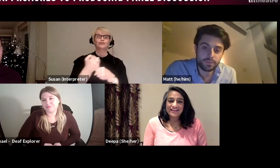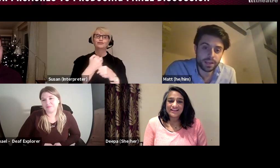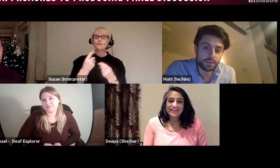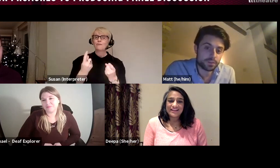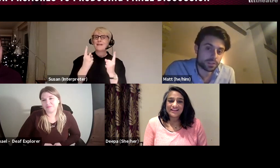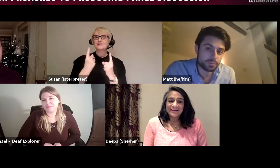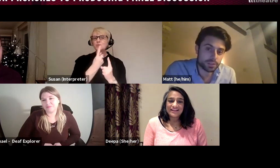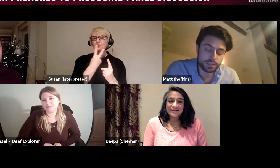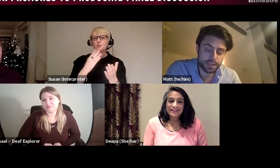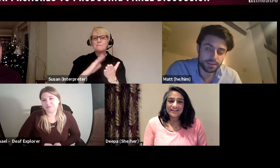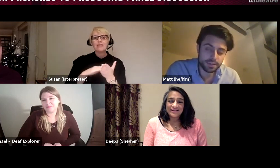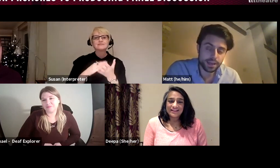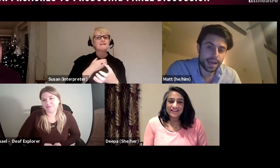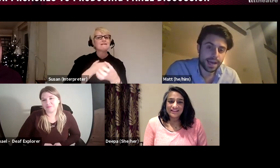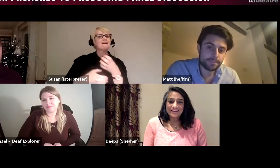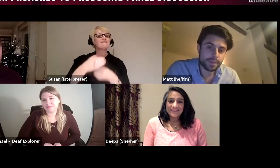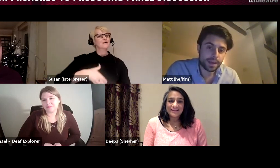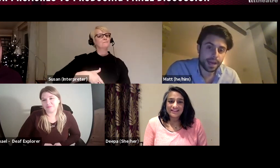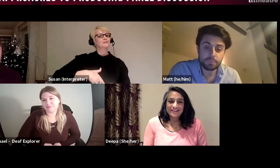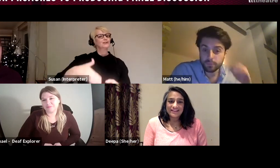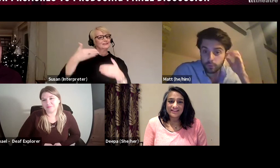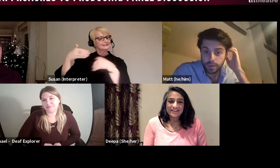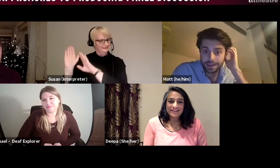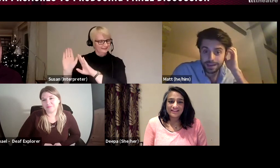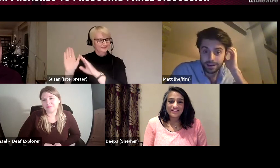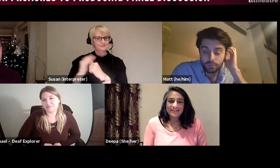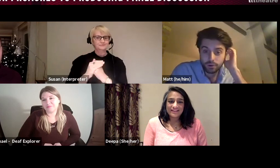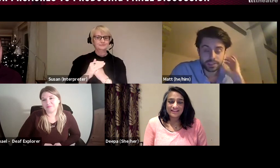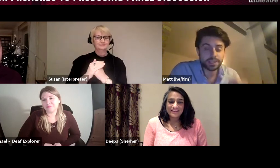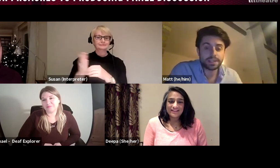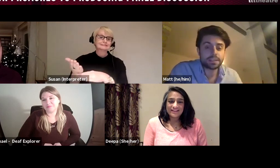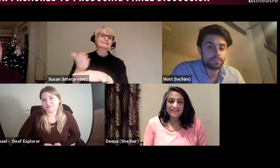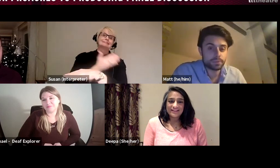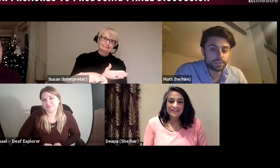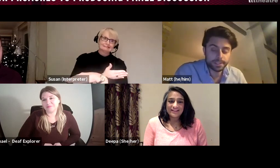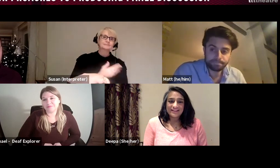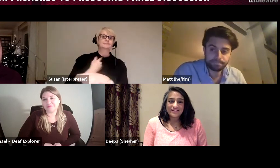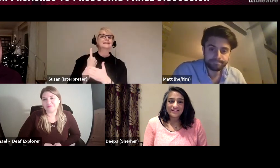filling in for someone's maternity leave, and before that I was an independent producer,